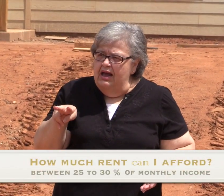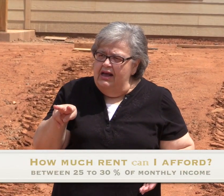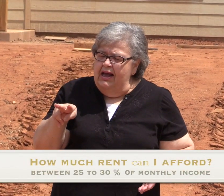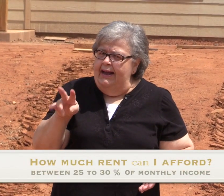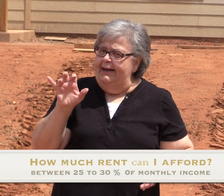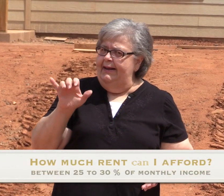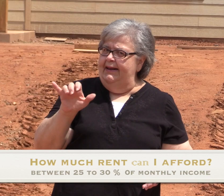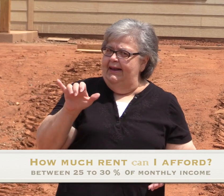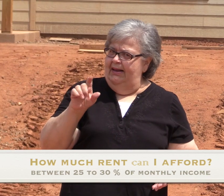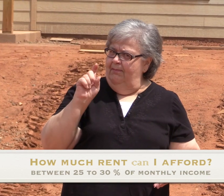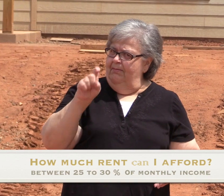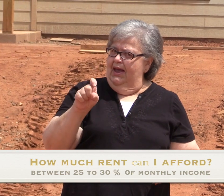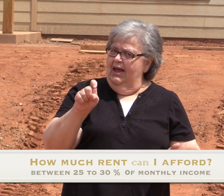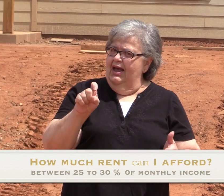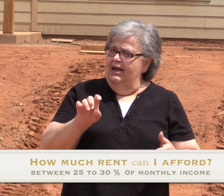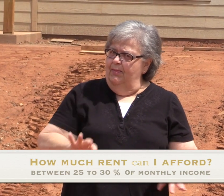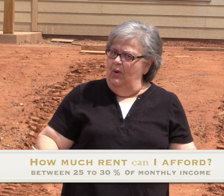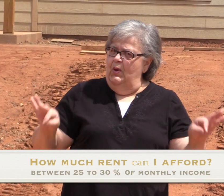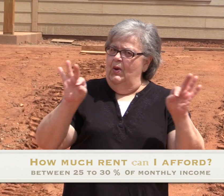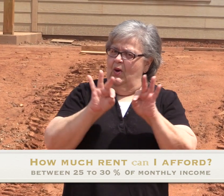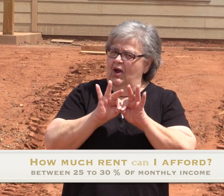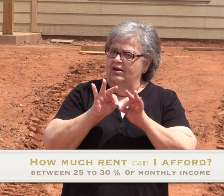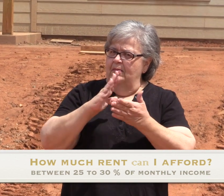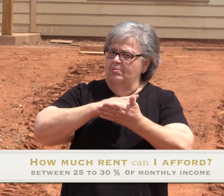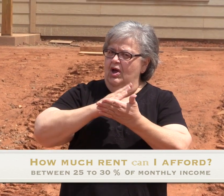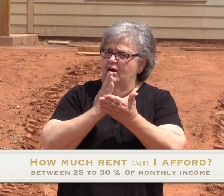I realized that it is important to have a budget